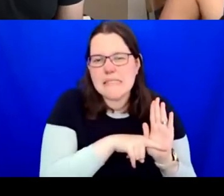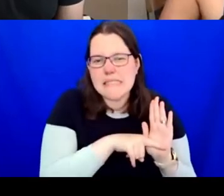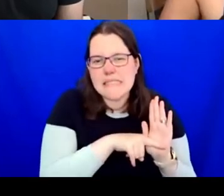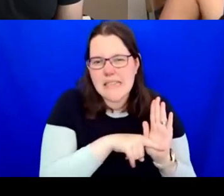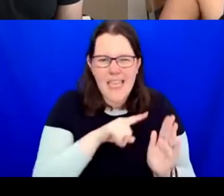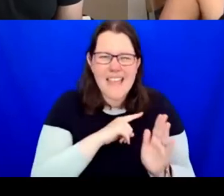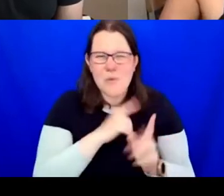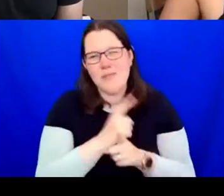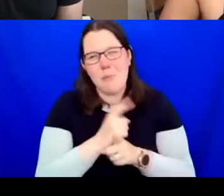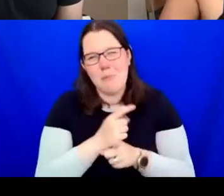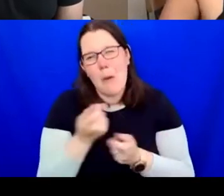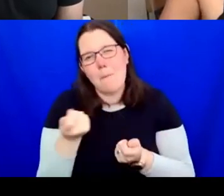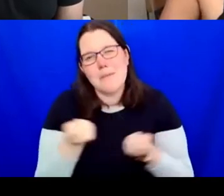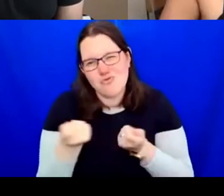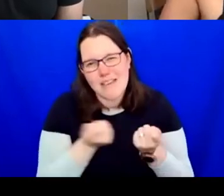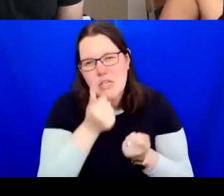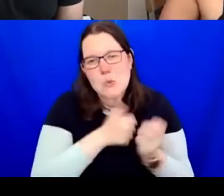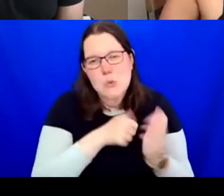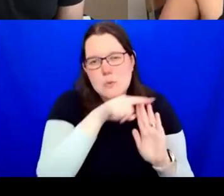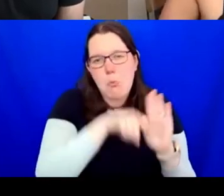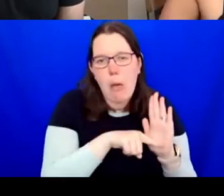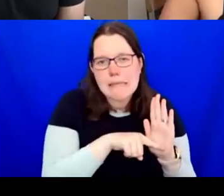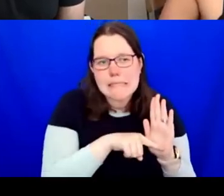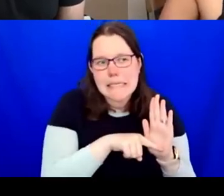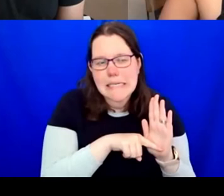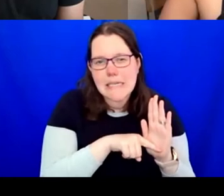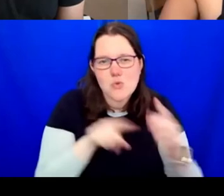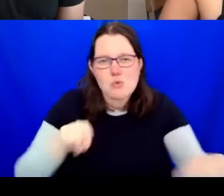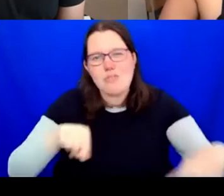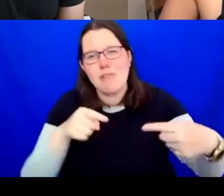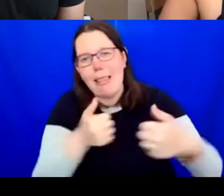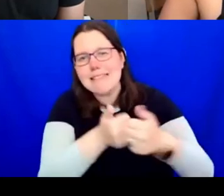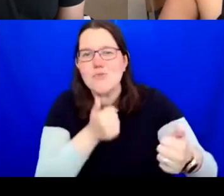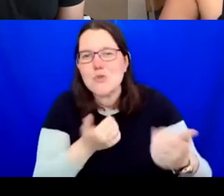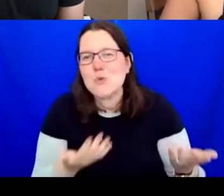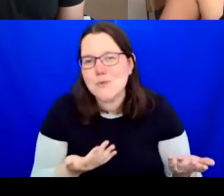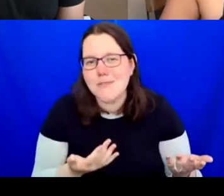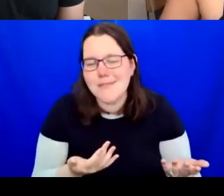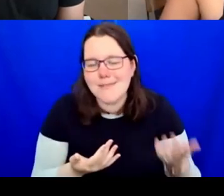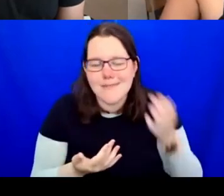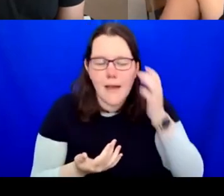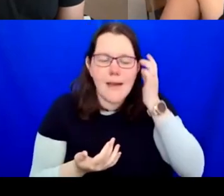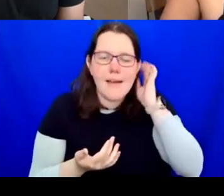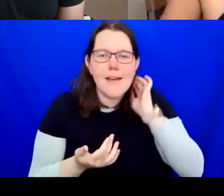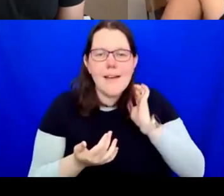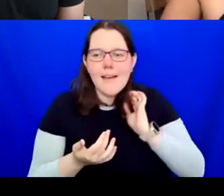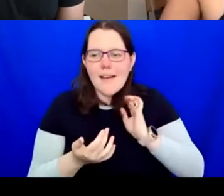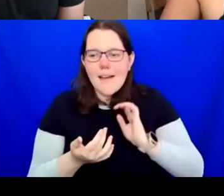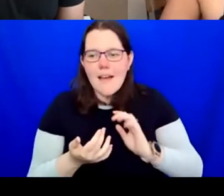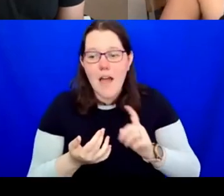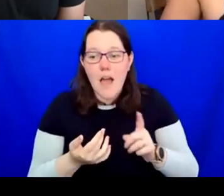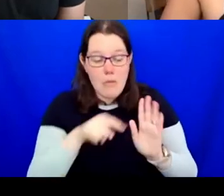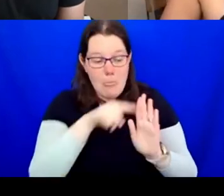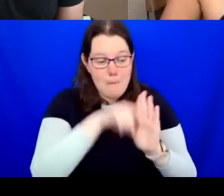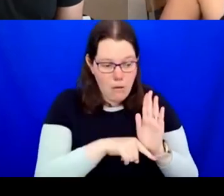use policy against the institution itself. It's about risk management and harm reduction. I'm